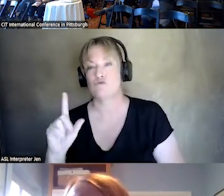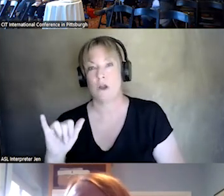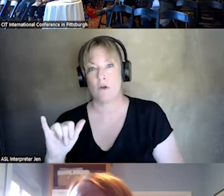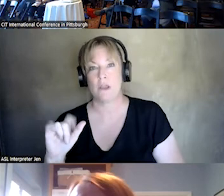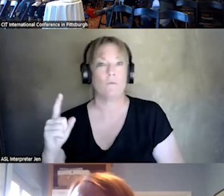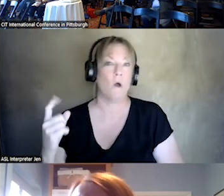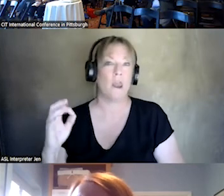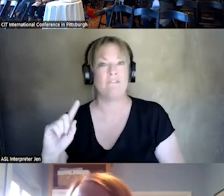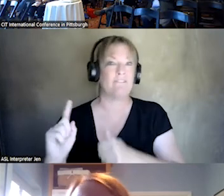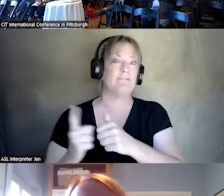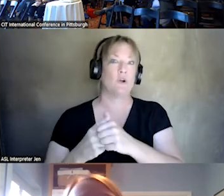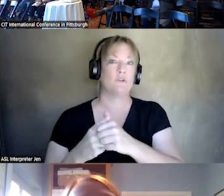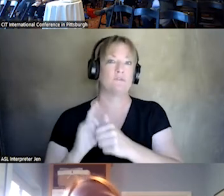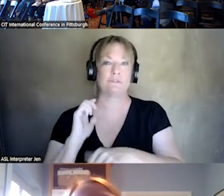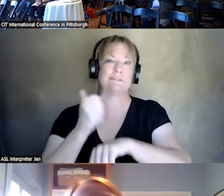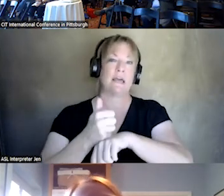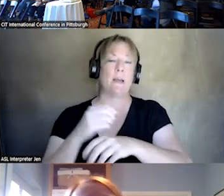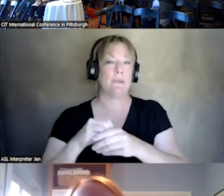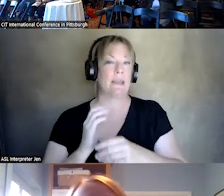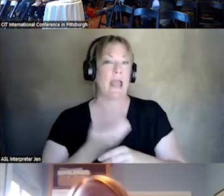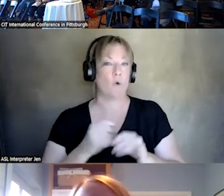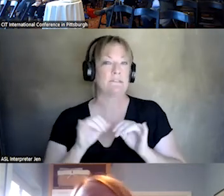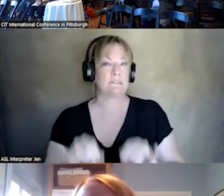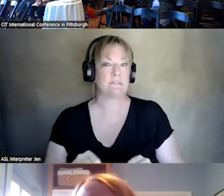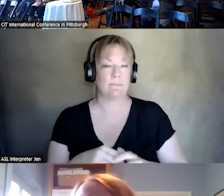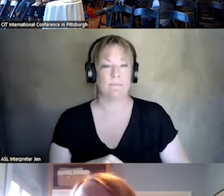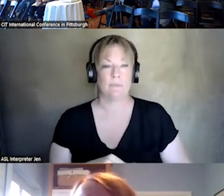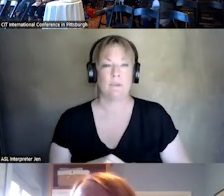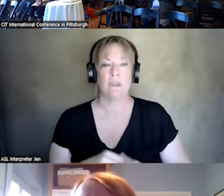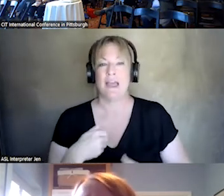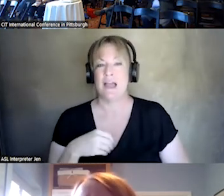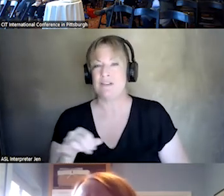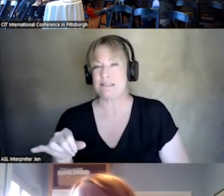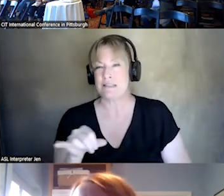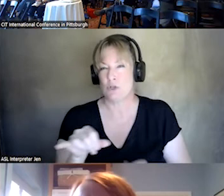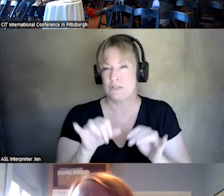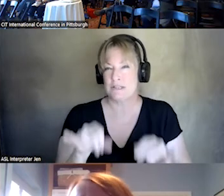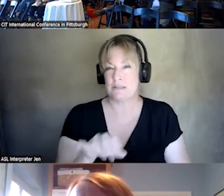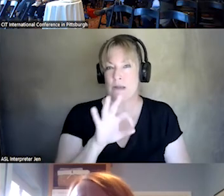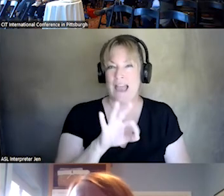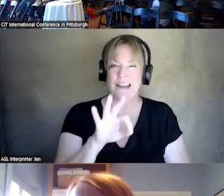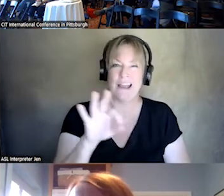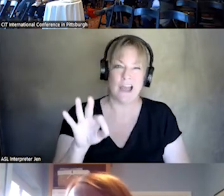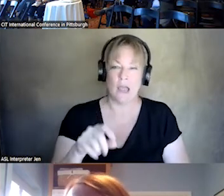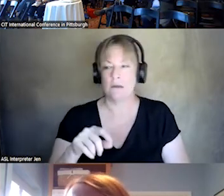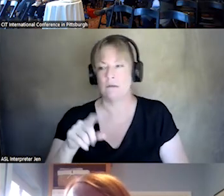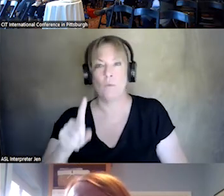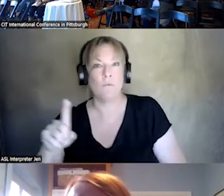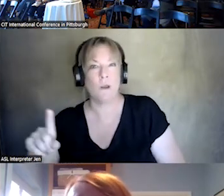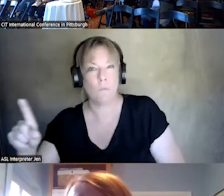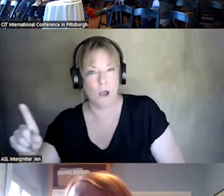INTRODUCED IN OUR SYSTEM. WE HAVE A SIMILAR SYSTEM OF 999 OR 111 AS TELEPHONE LINES PEOPLE